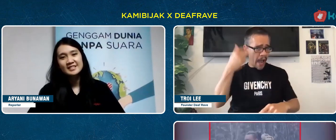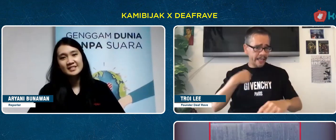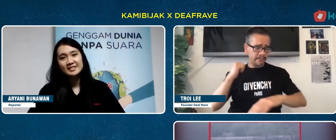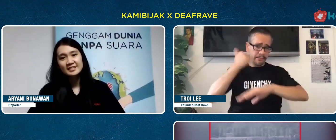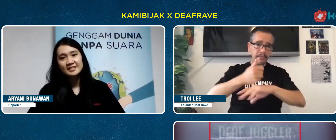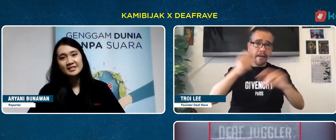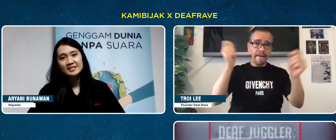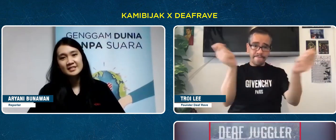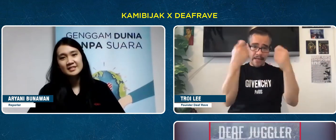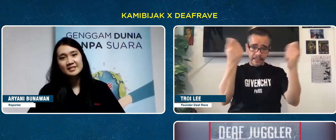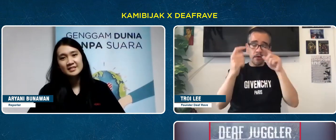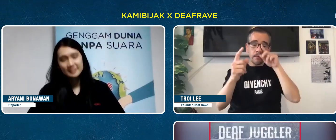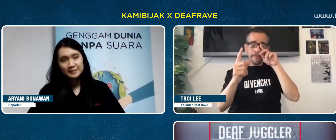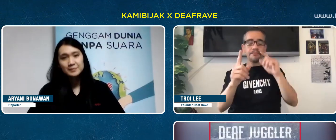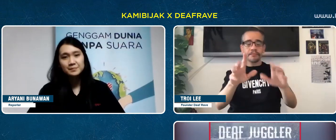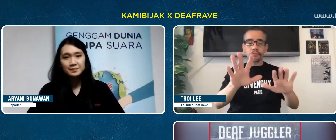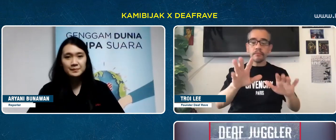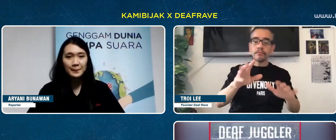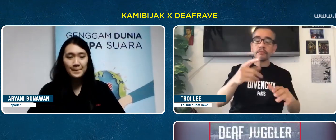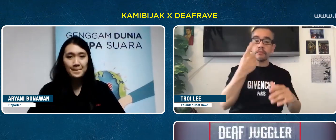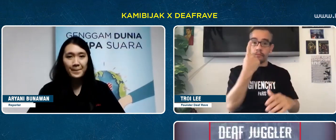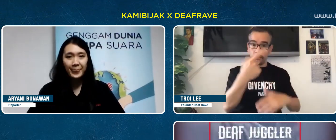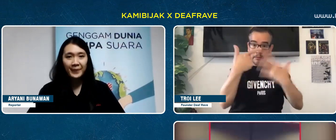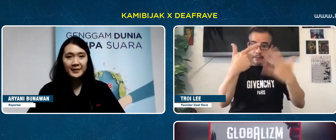why do I host the Deaf Rave Festival, okay like this,